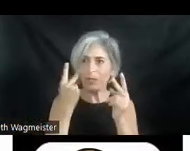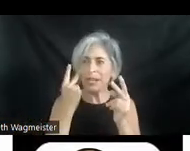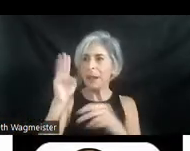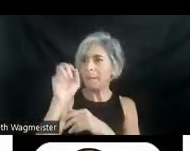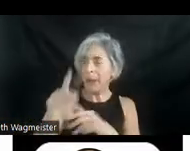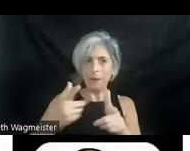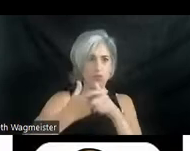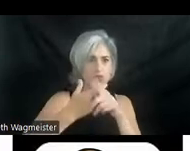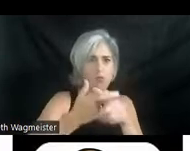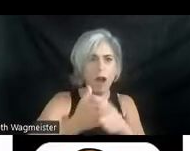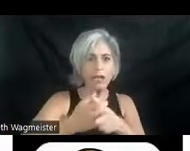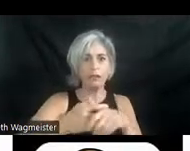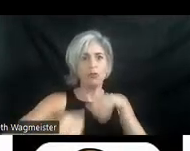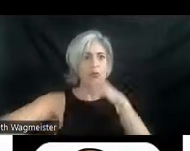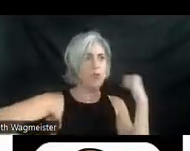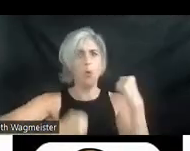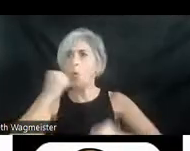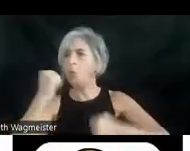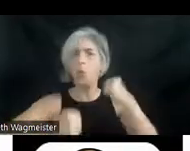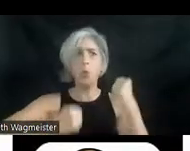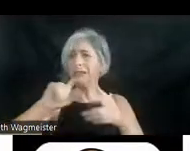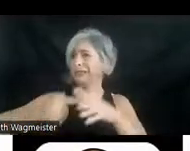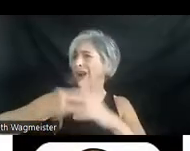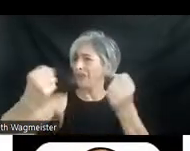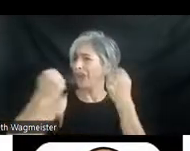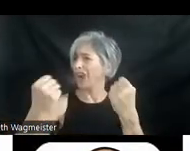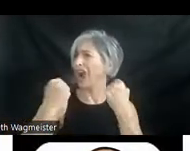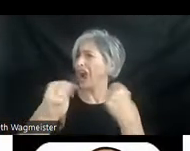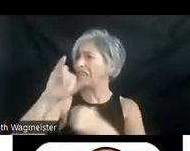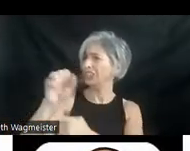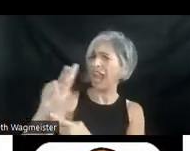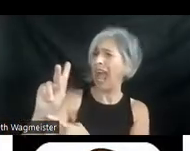man. >> Start the car, Jack!